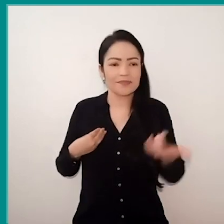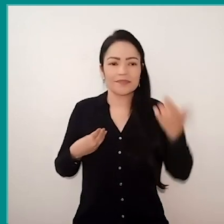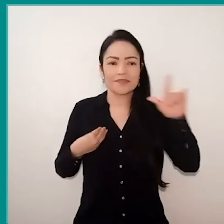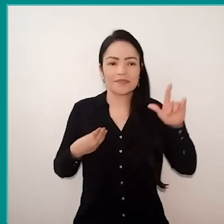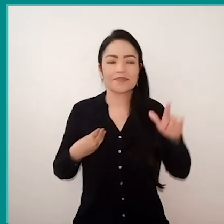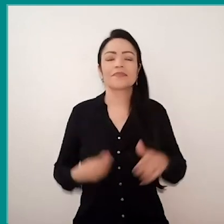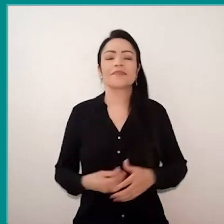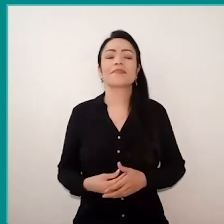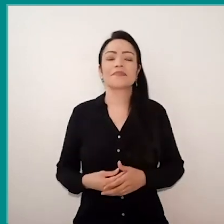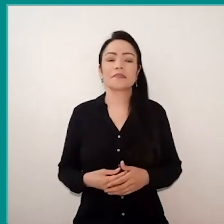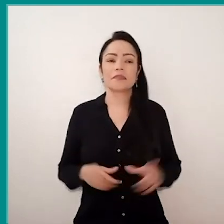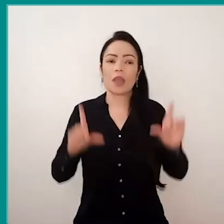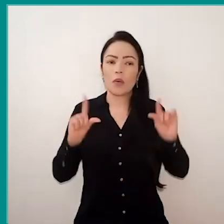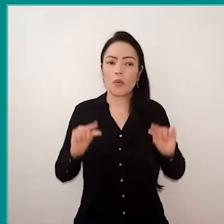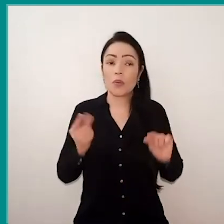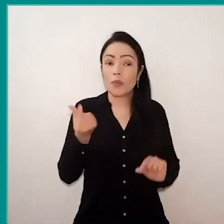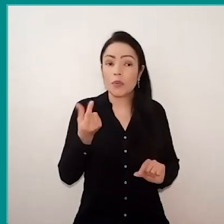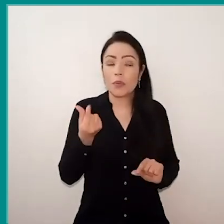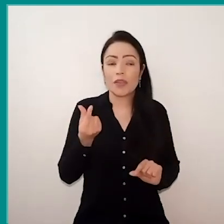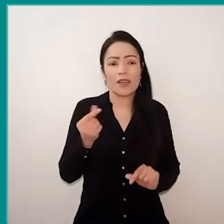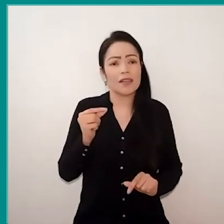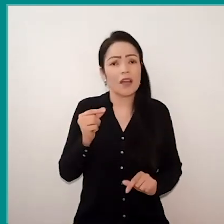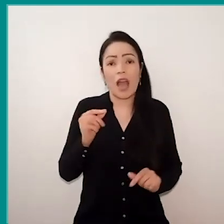with less resources or without any recourse,